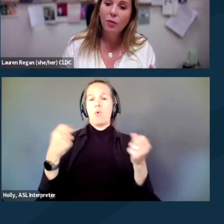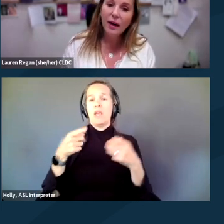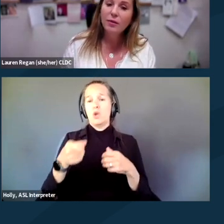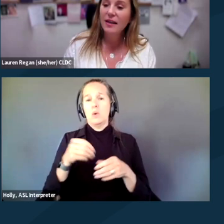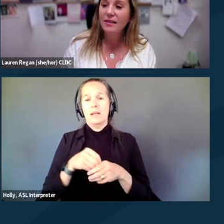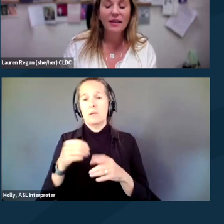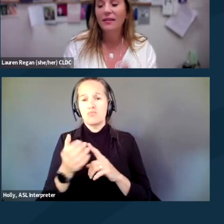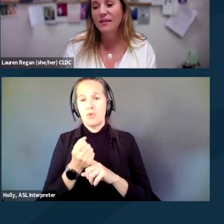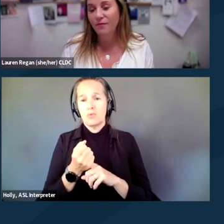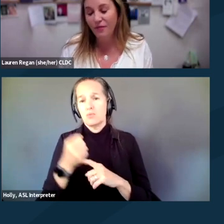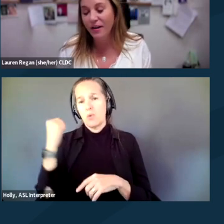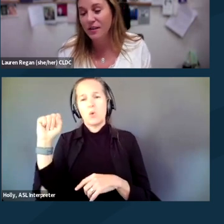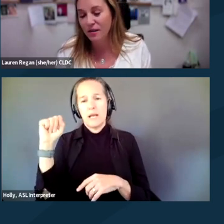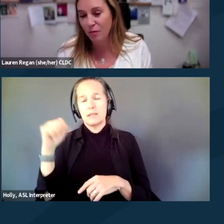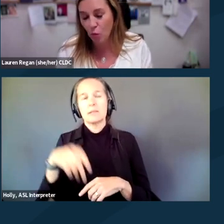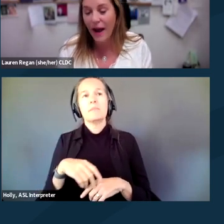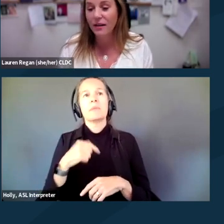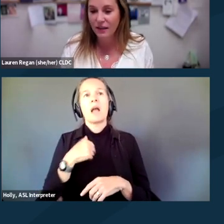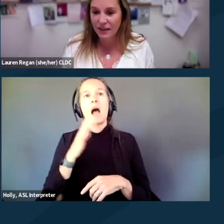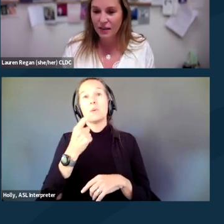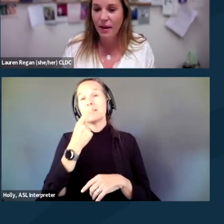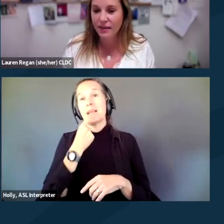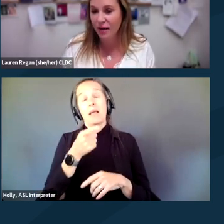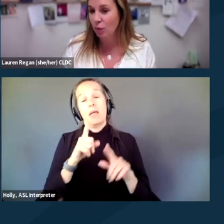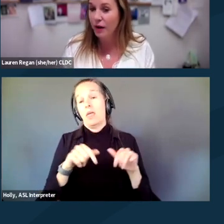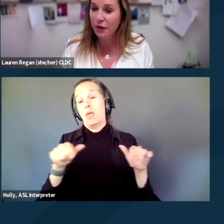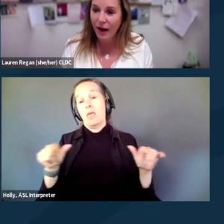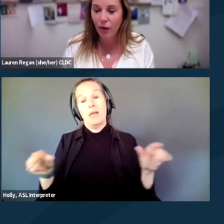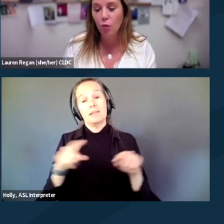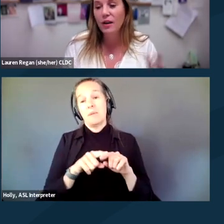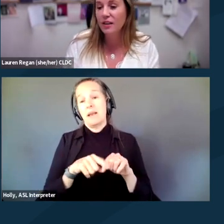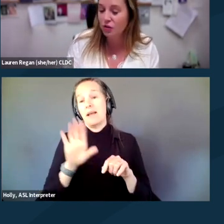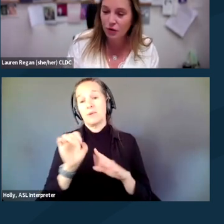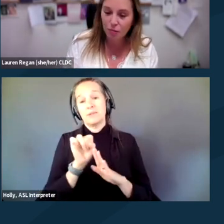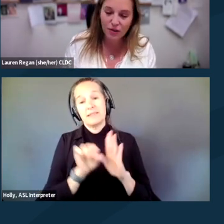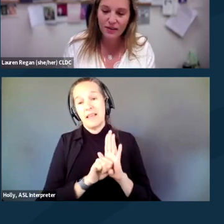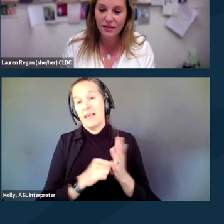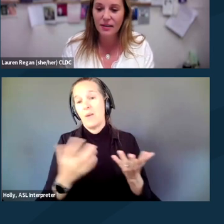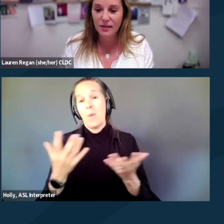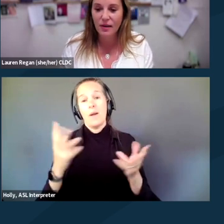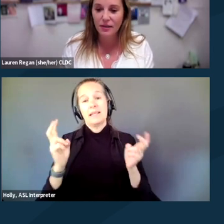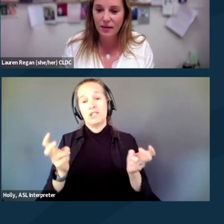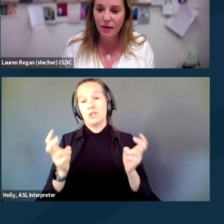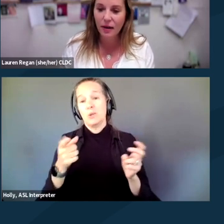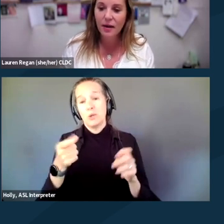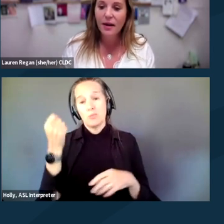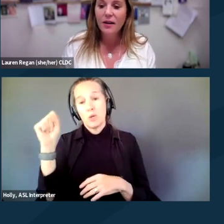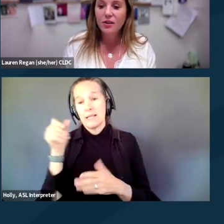what I will say is like this varies wildly depending on where you're at, what issue you're protesting, et cetera, et cetera.